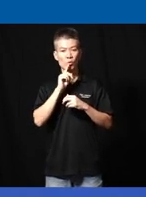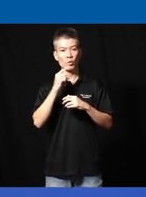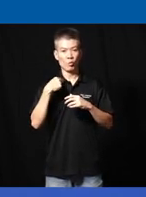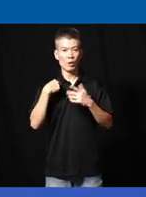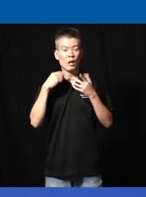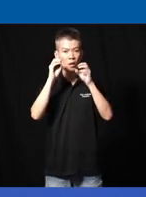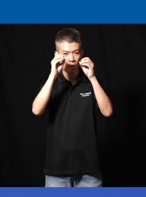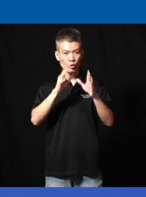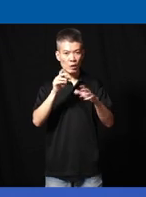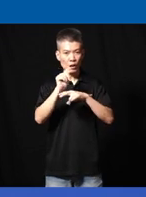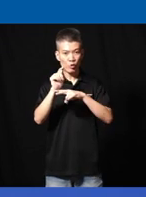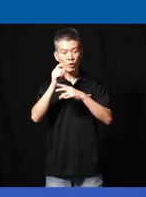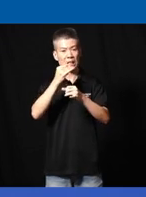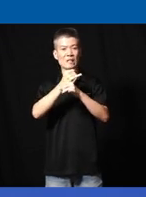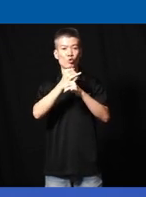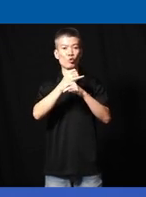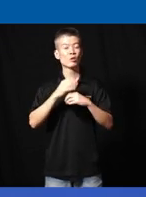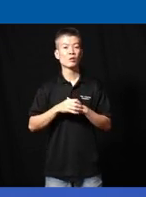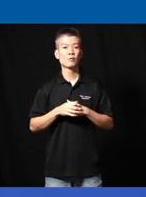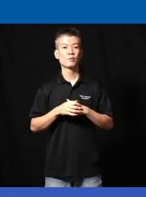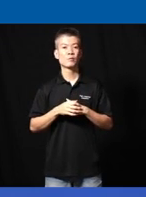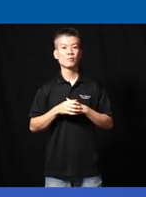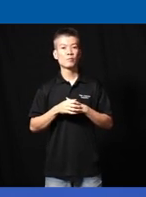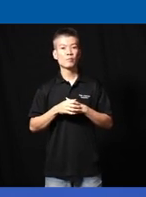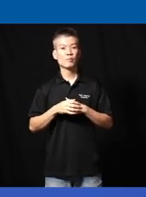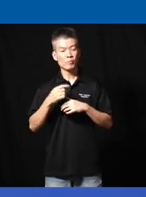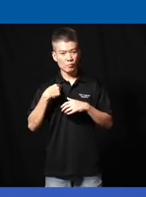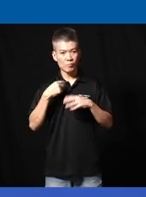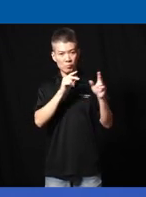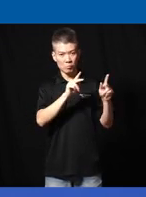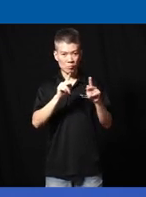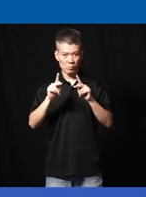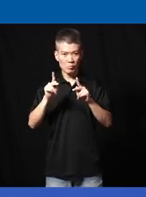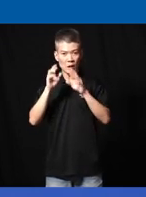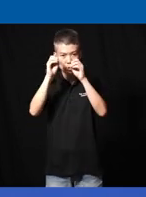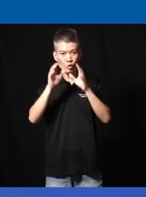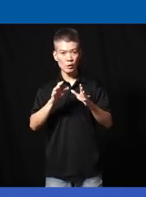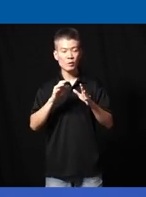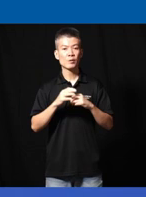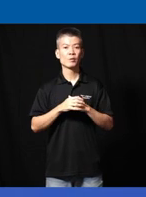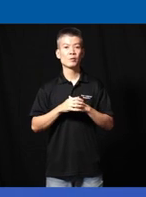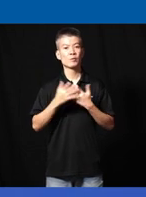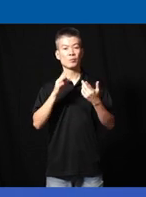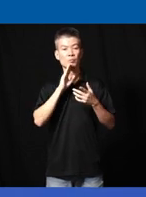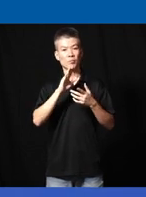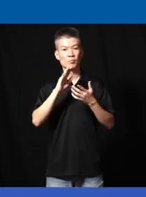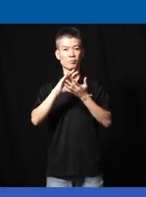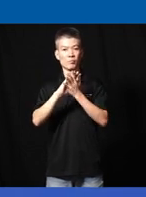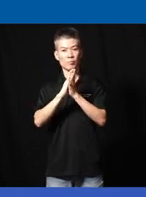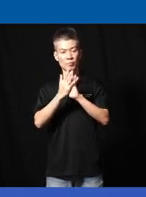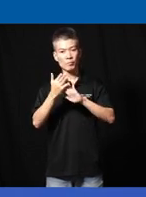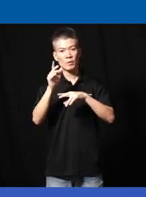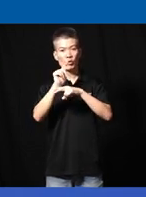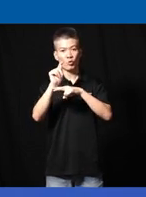teacher training institution uh so we we prepare teachers uh to be uh training teachers to uh to